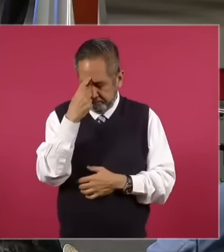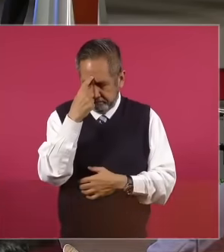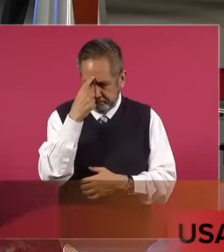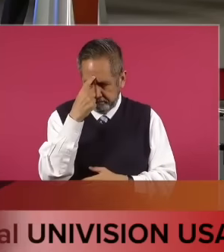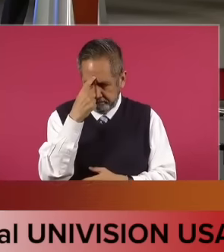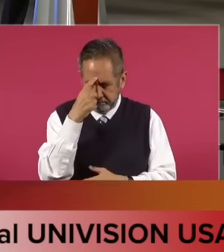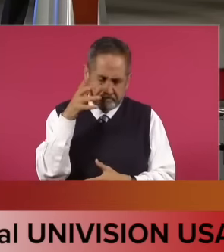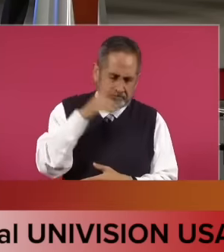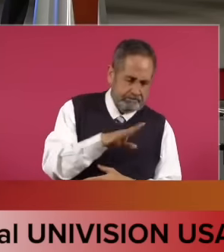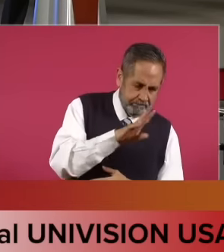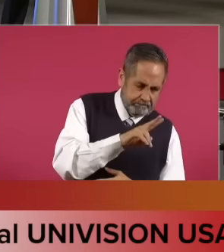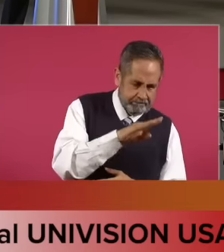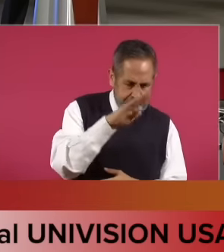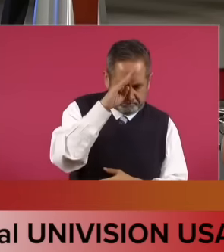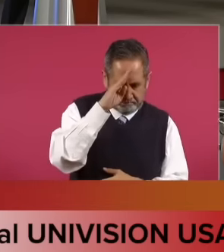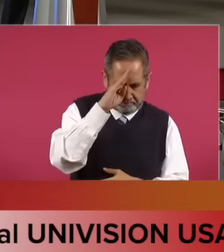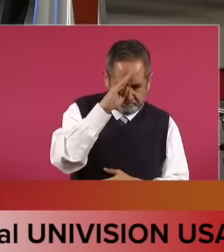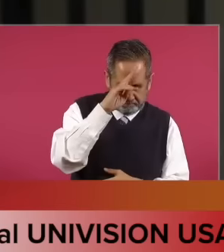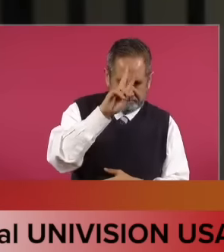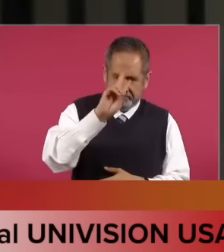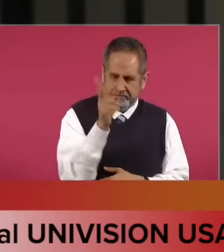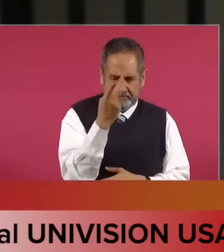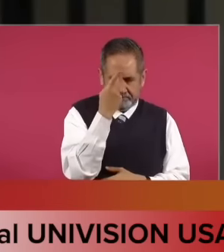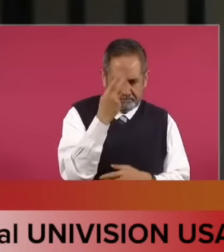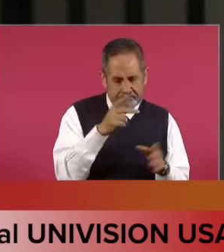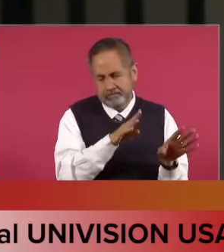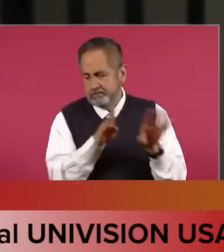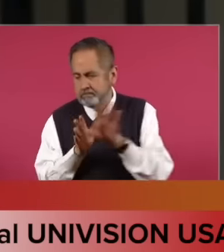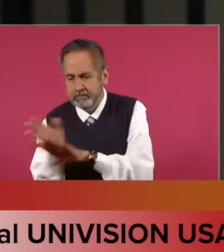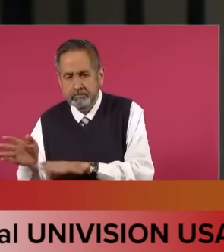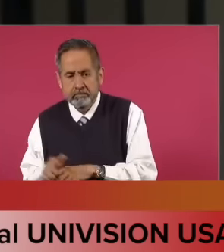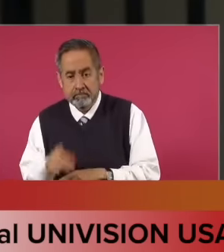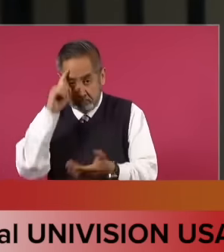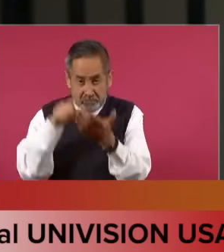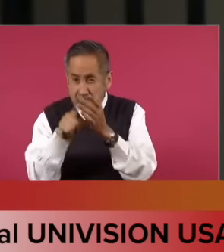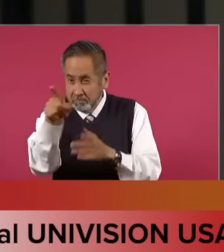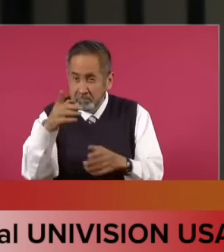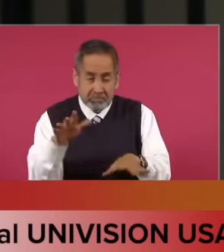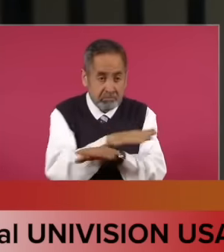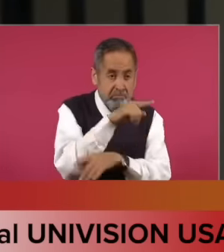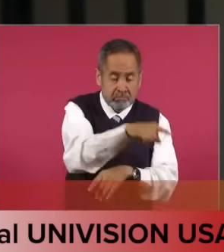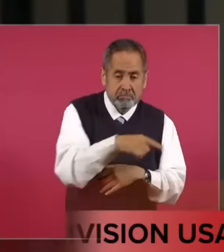believe that this was the case that Miguel Ángel Yunes lar realized the virtues of re no no